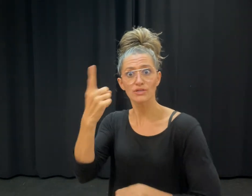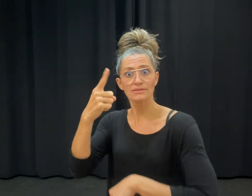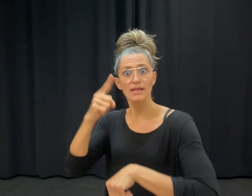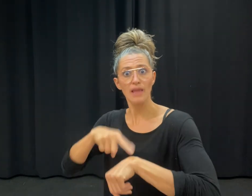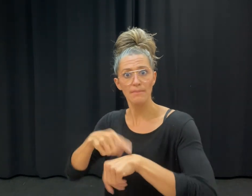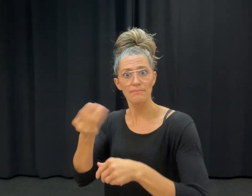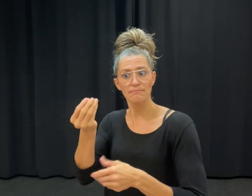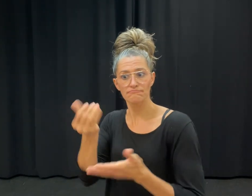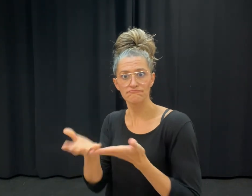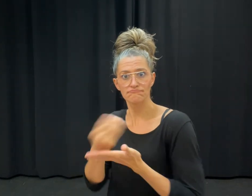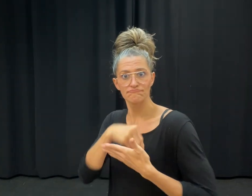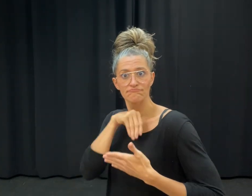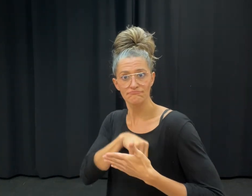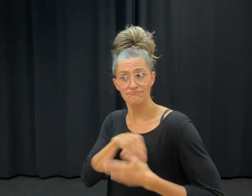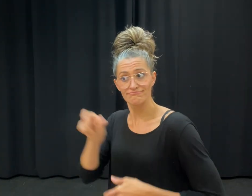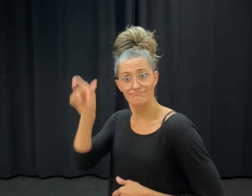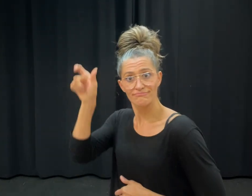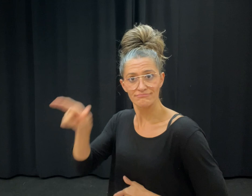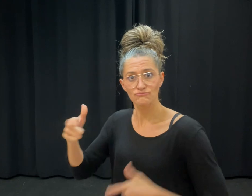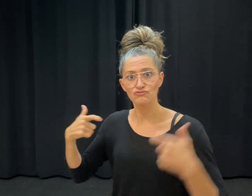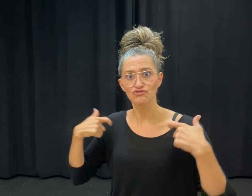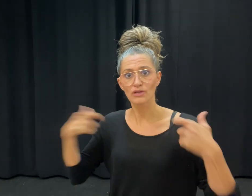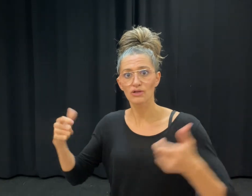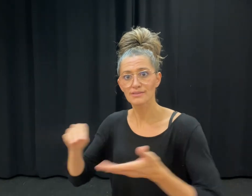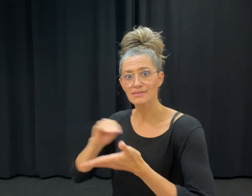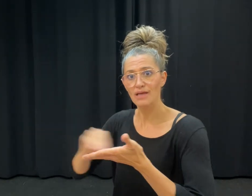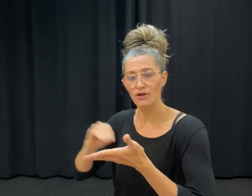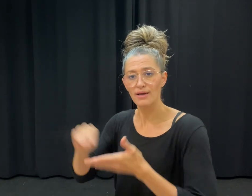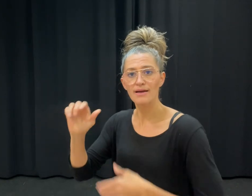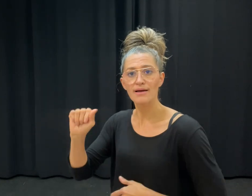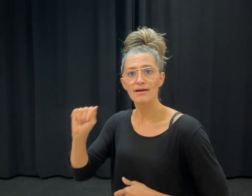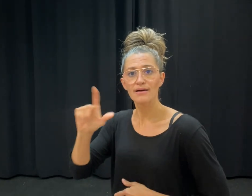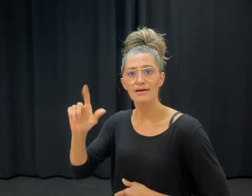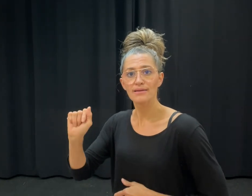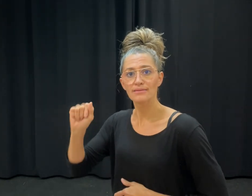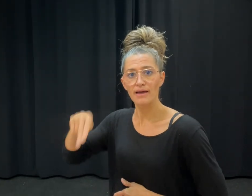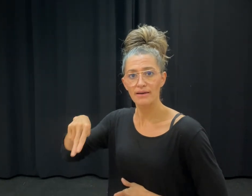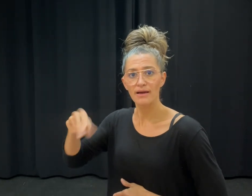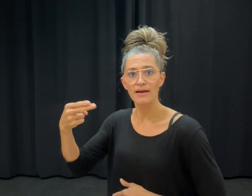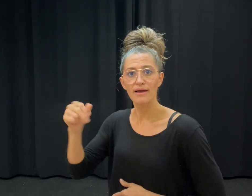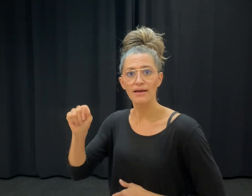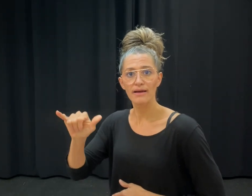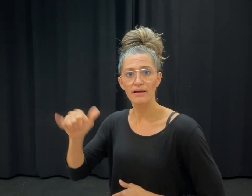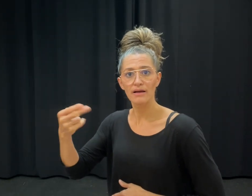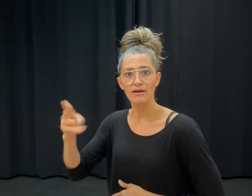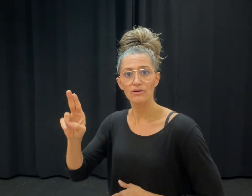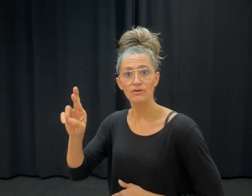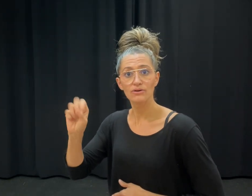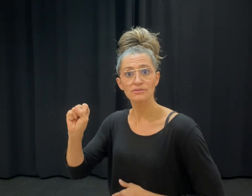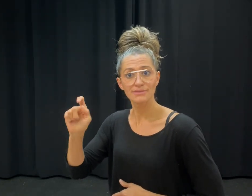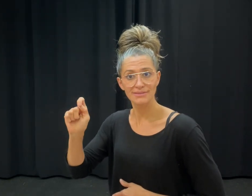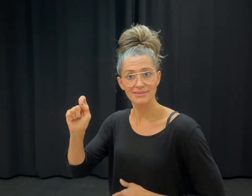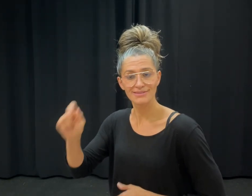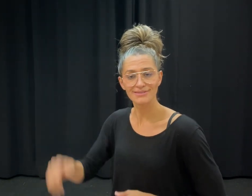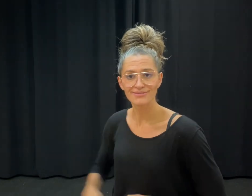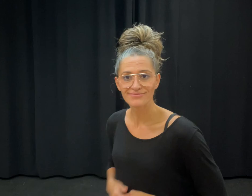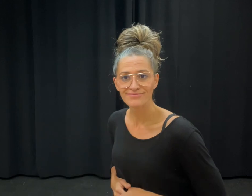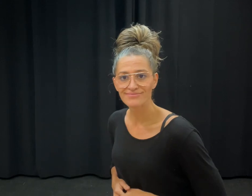salaried Secretary General, Allan Hayhurst.